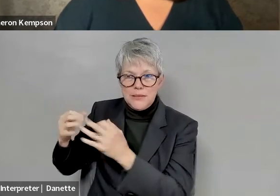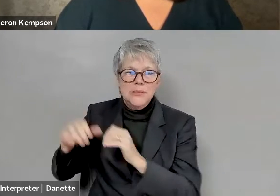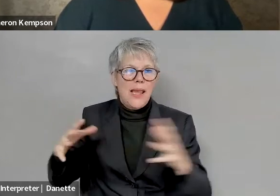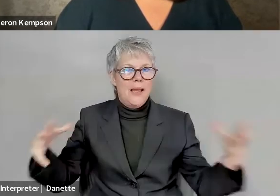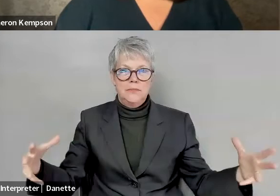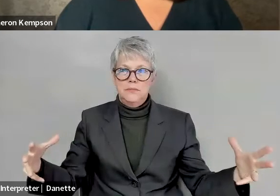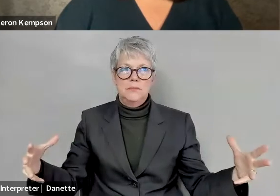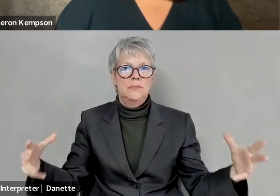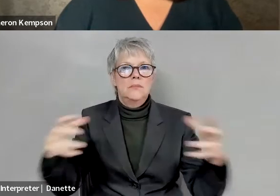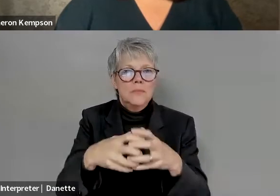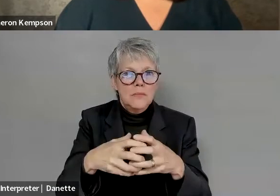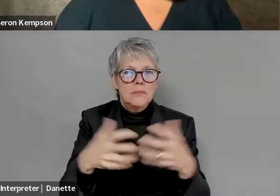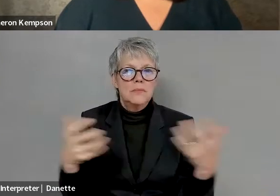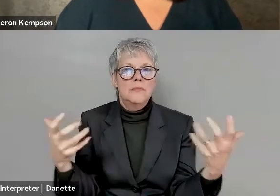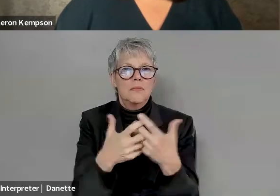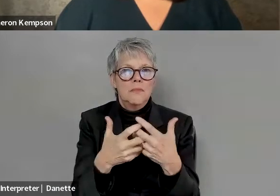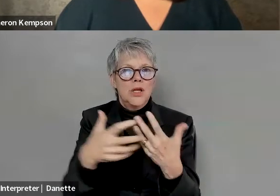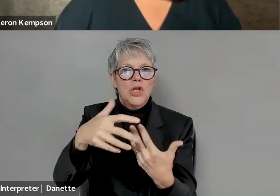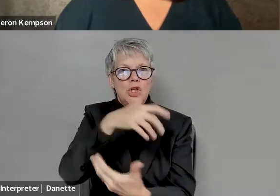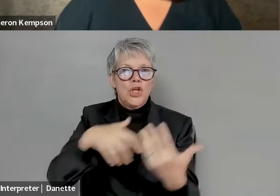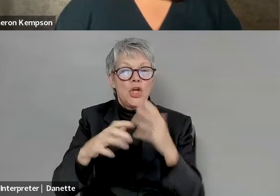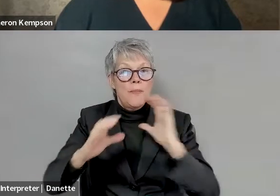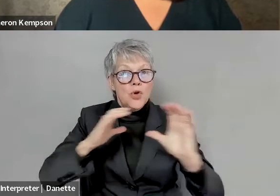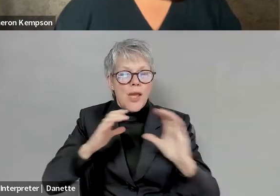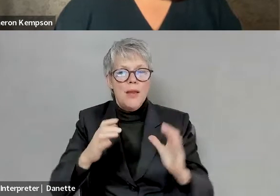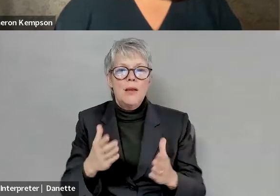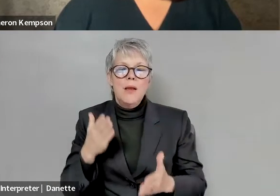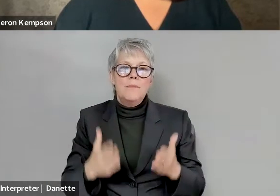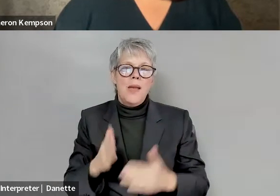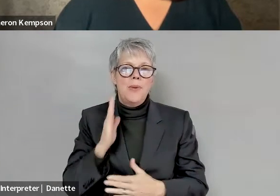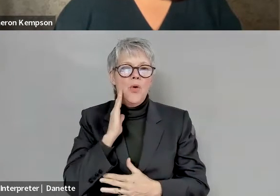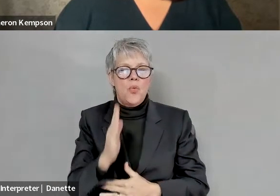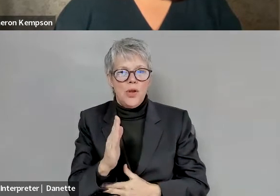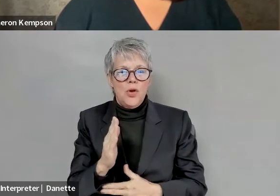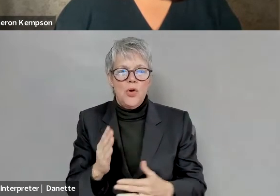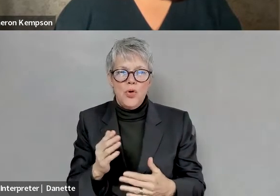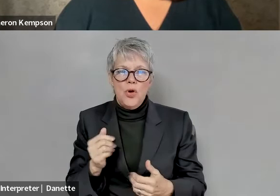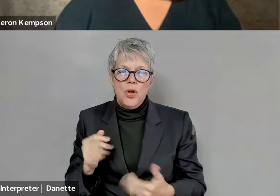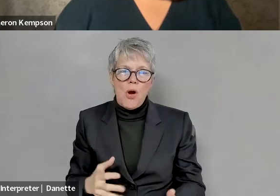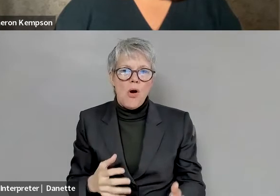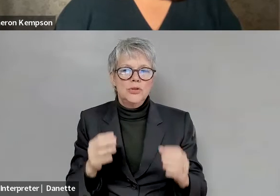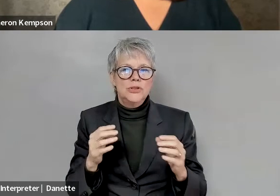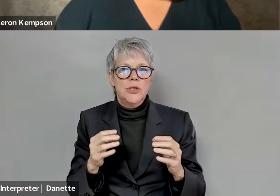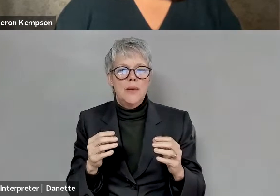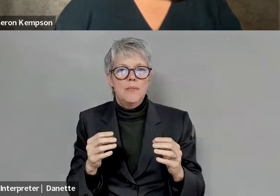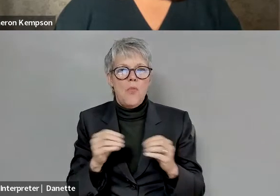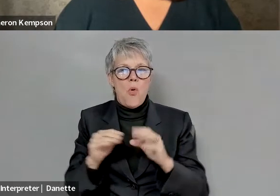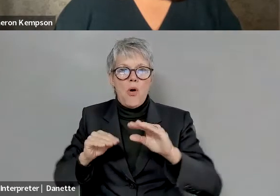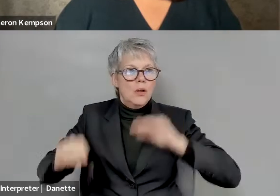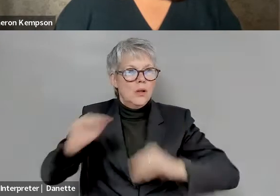Michael Smith: you know it. It might cause a little bit more motion of workers moving around in the system. But